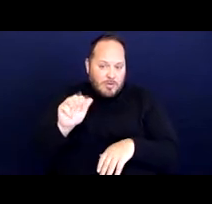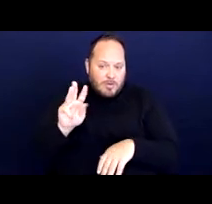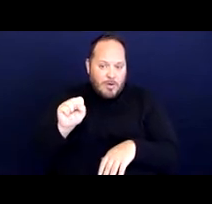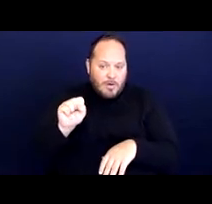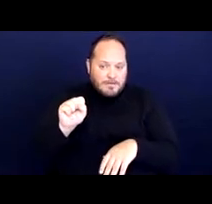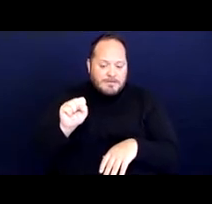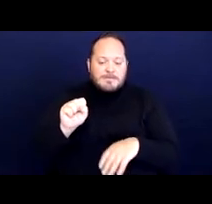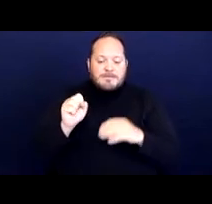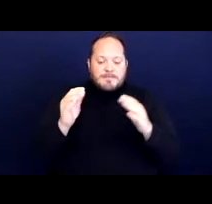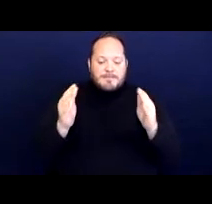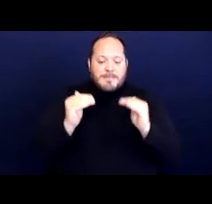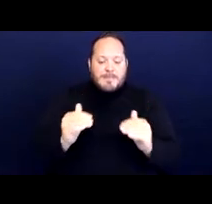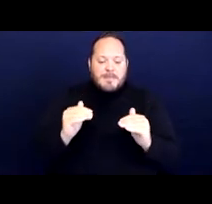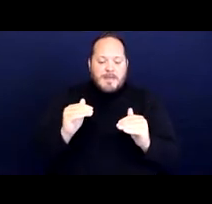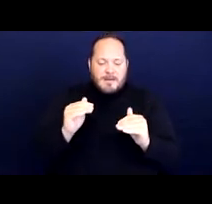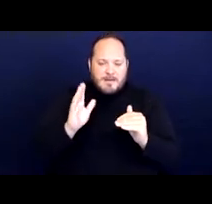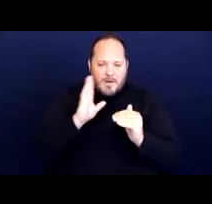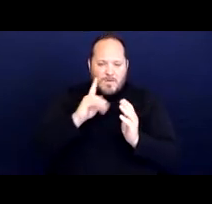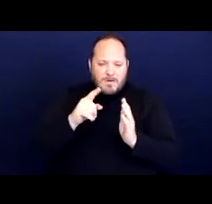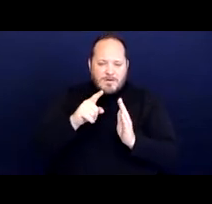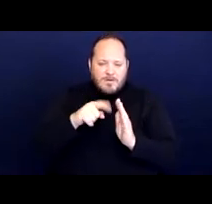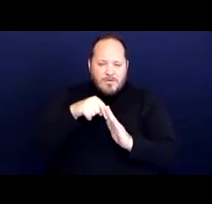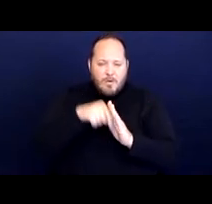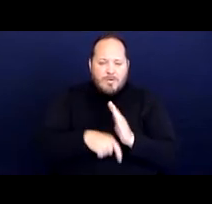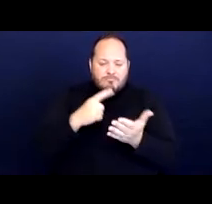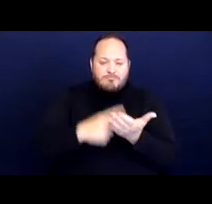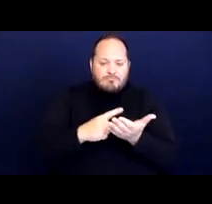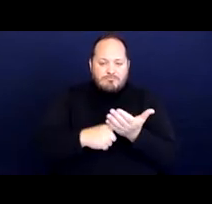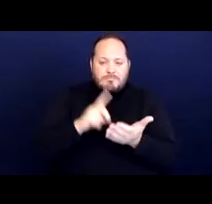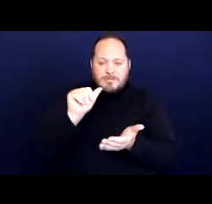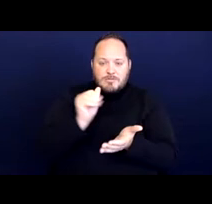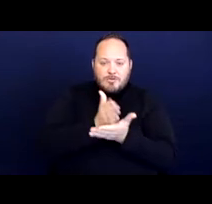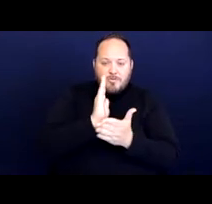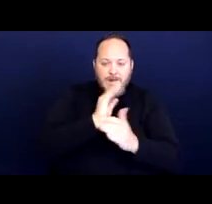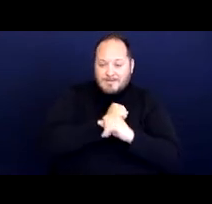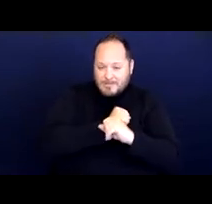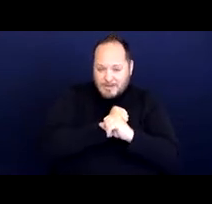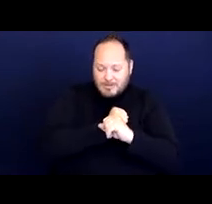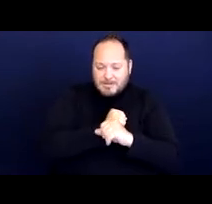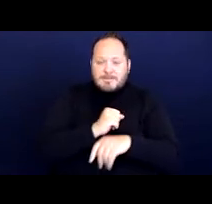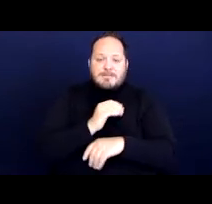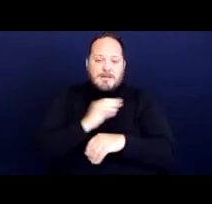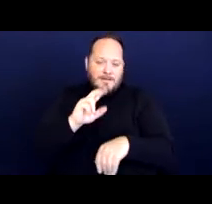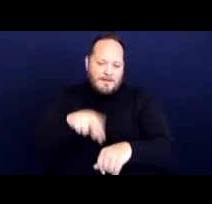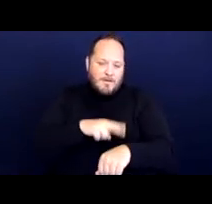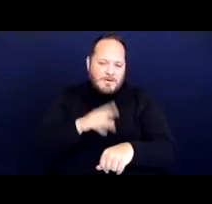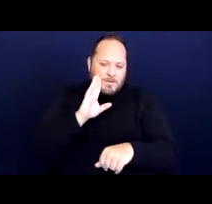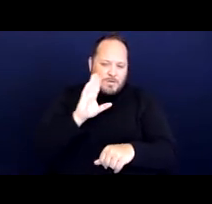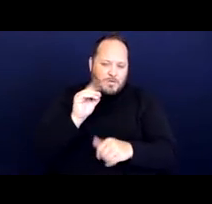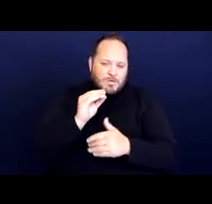then diving into disability rights protections. And then of course, we'll do our case review